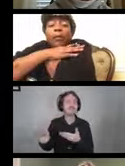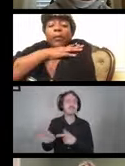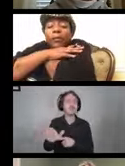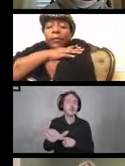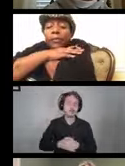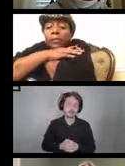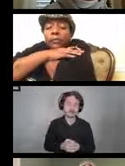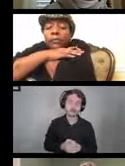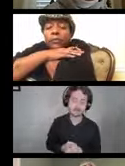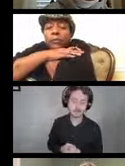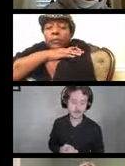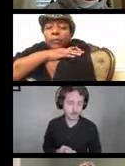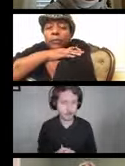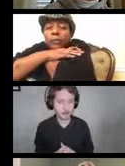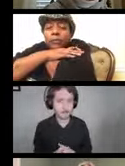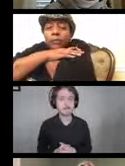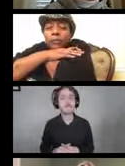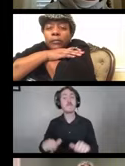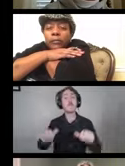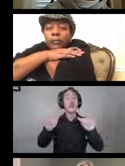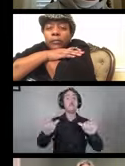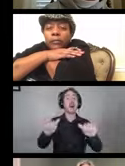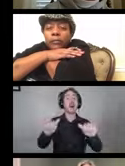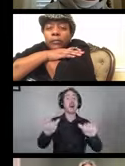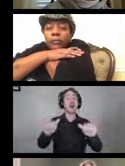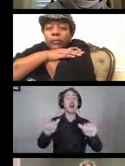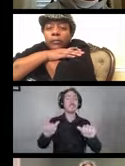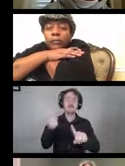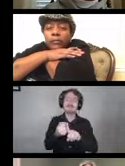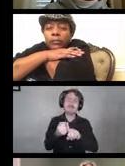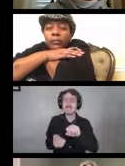So, possible paths to COVID-19 infection.